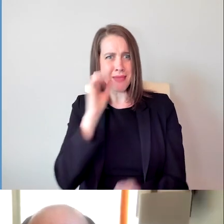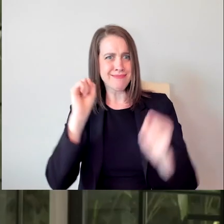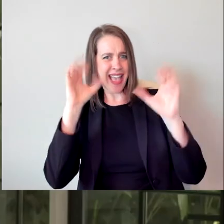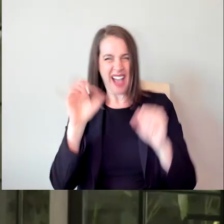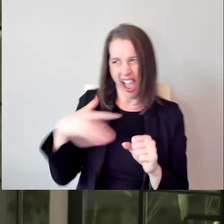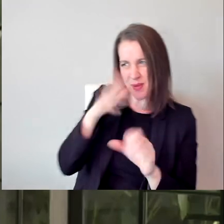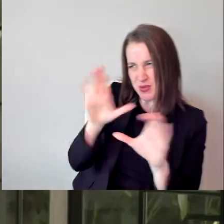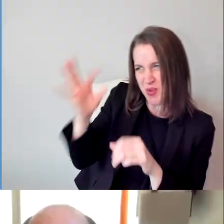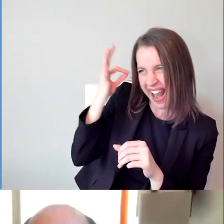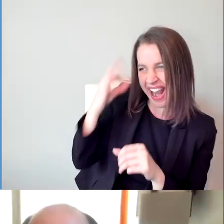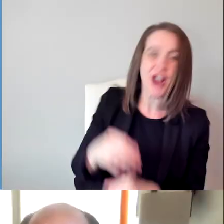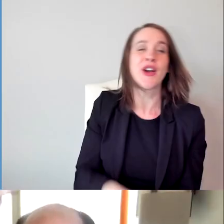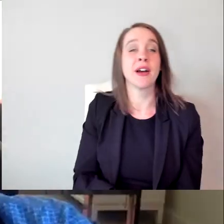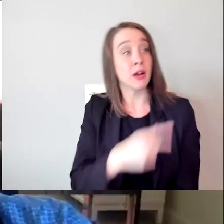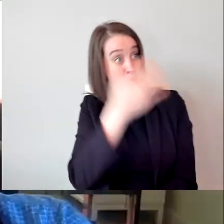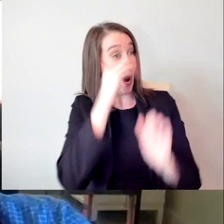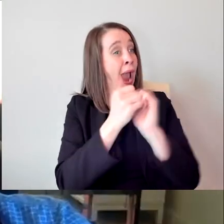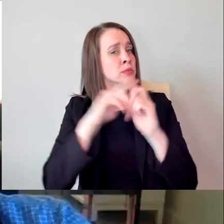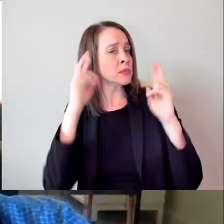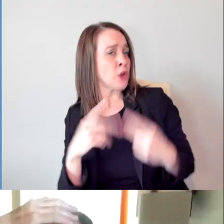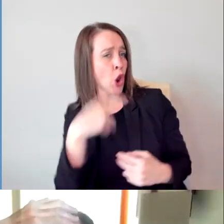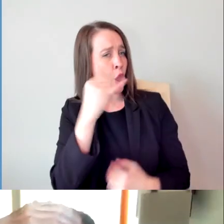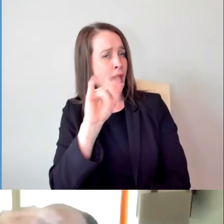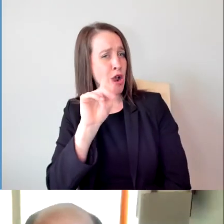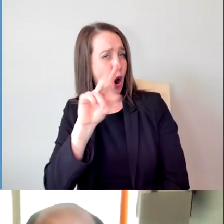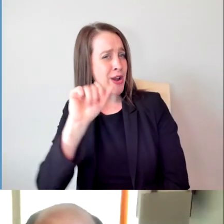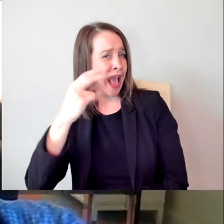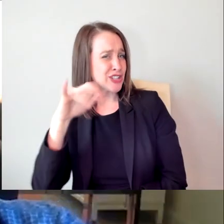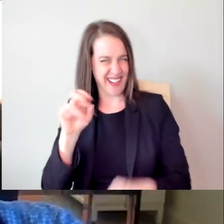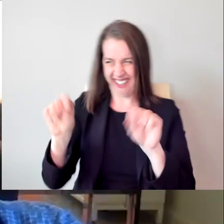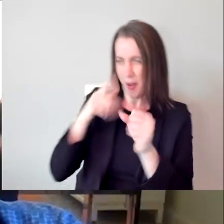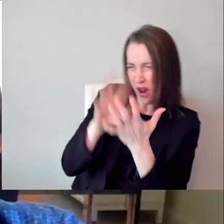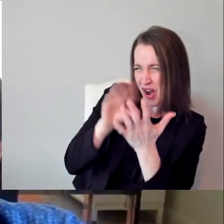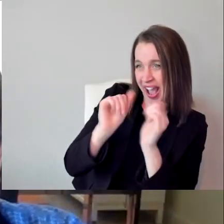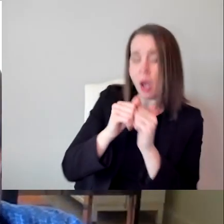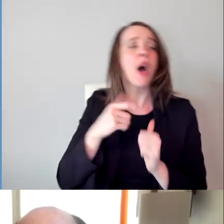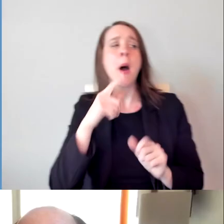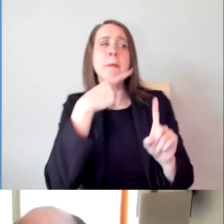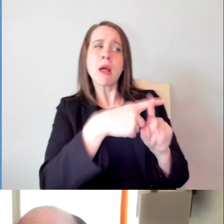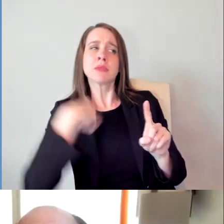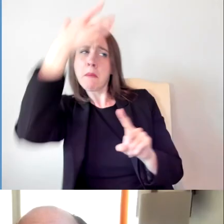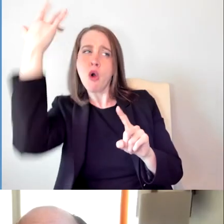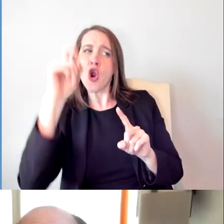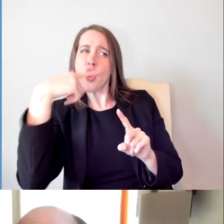I'll learn. And cruise ship captain, you know how to do that? And cruise ship captain. Yeah. All right. Thank you, both so much.